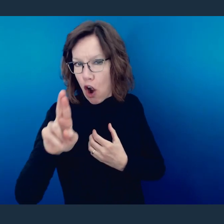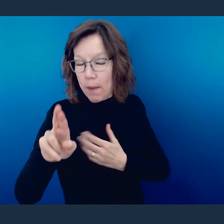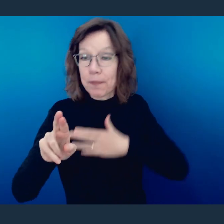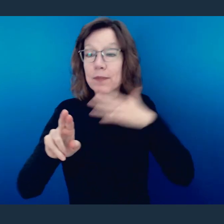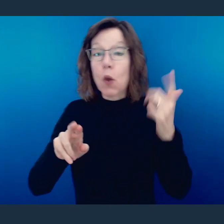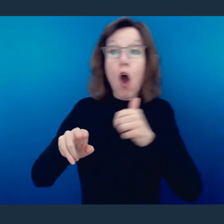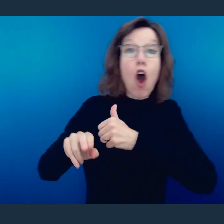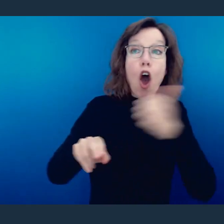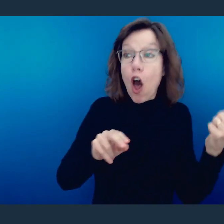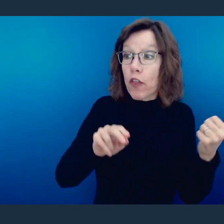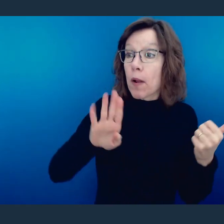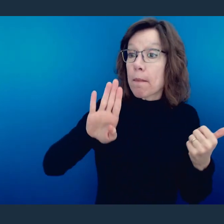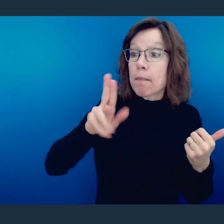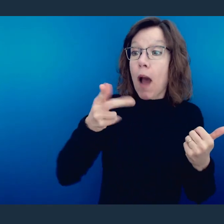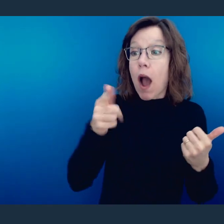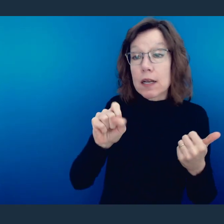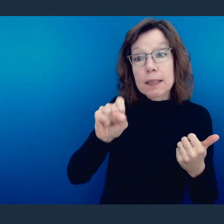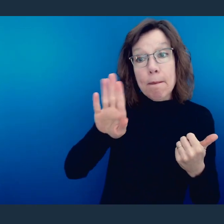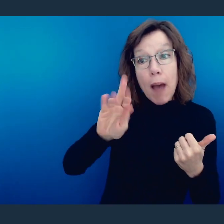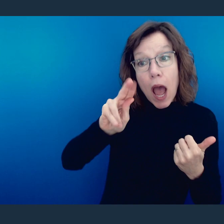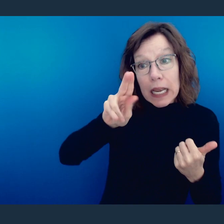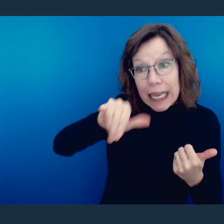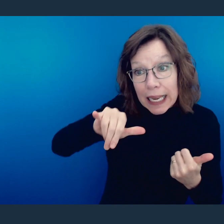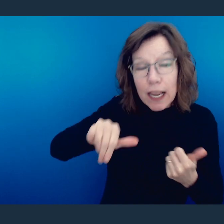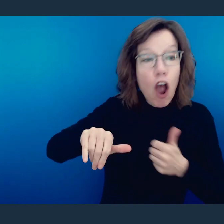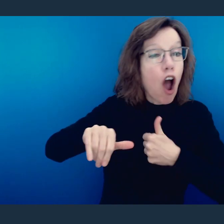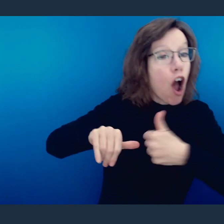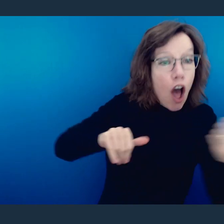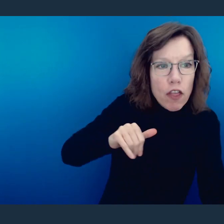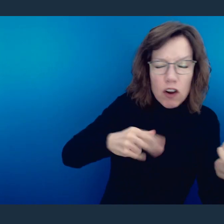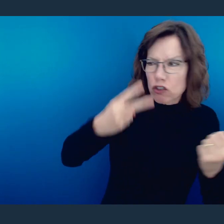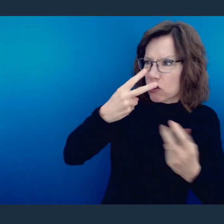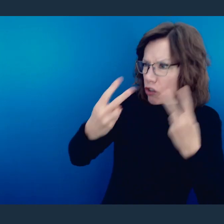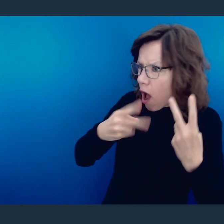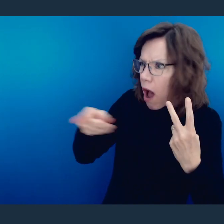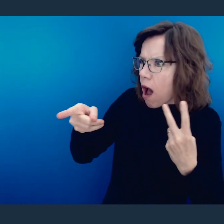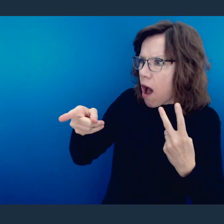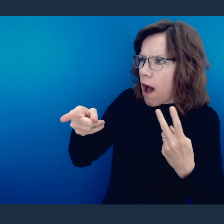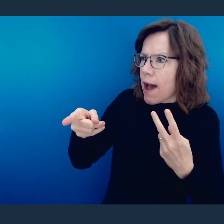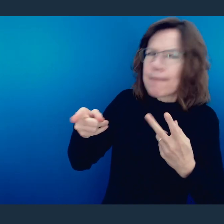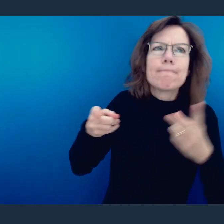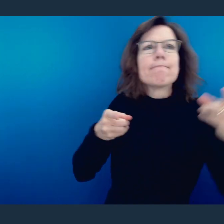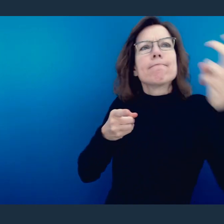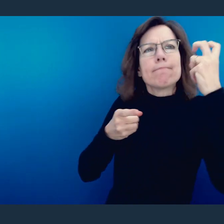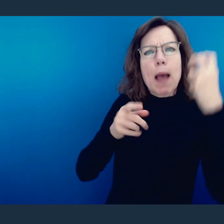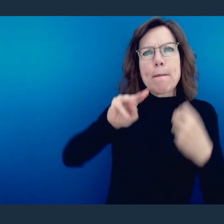came and they snatched Michael Jordan and dropped him into their world, and thus this